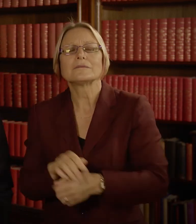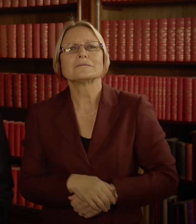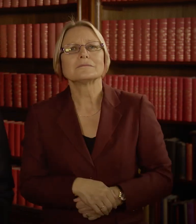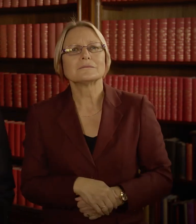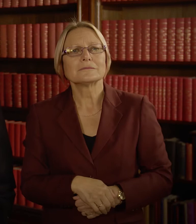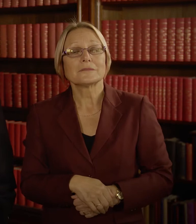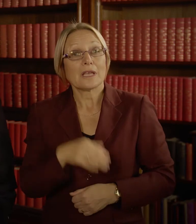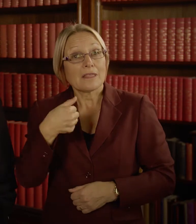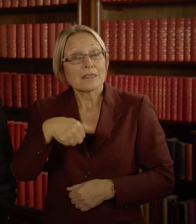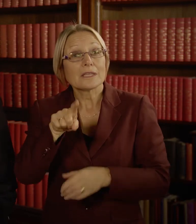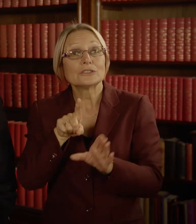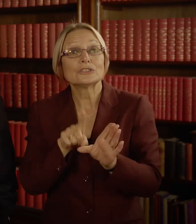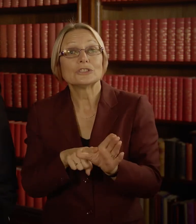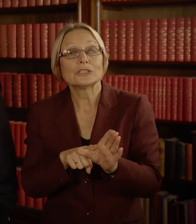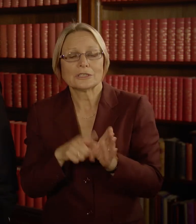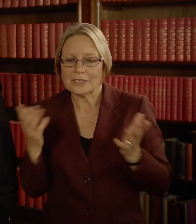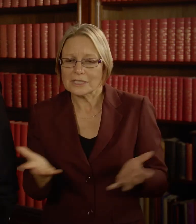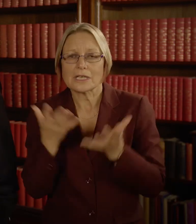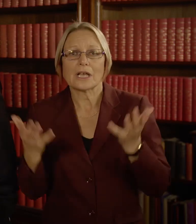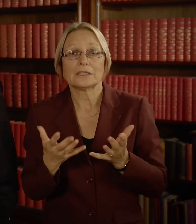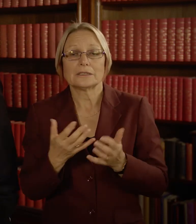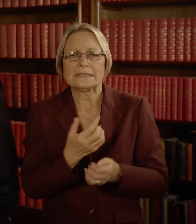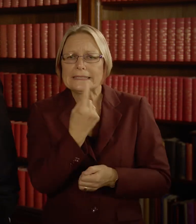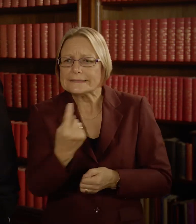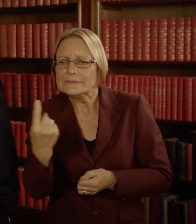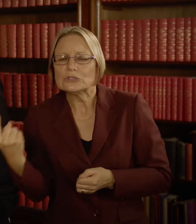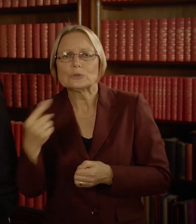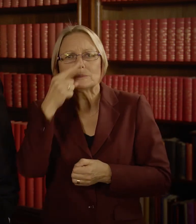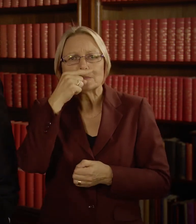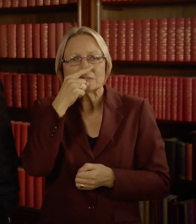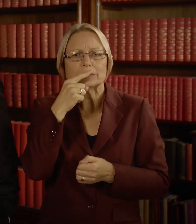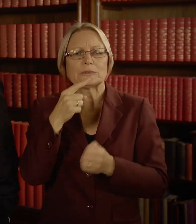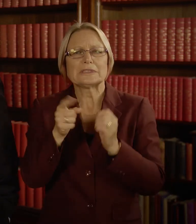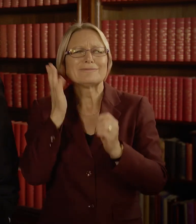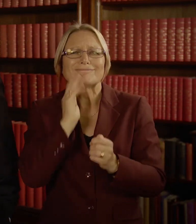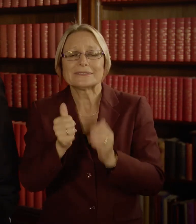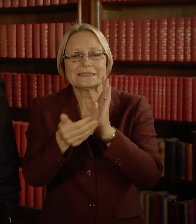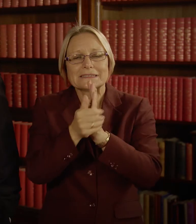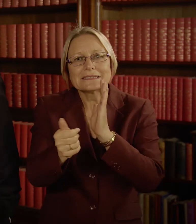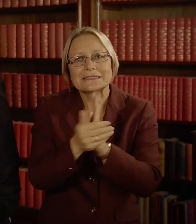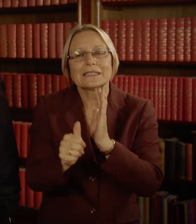This year, we're encouraging individuals and organisations of all backgrounds and abilities to apply for funding, which